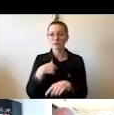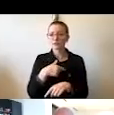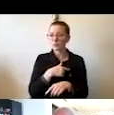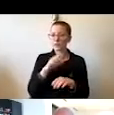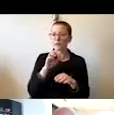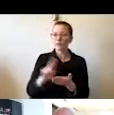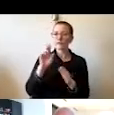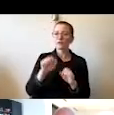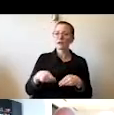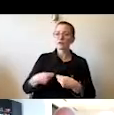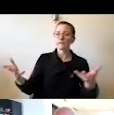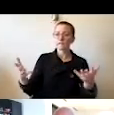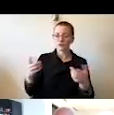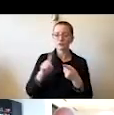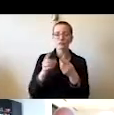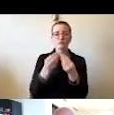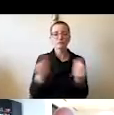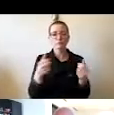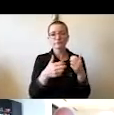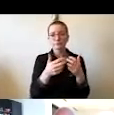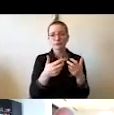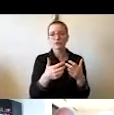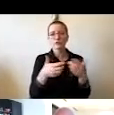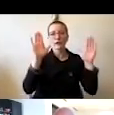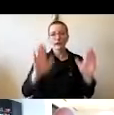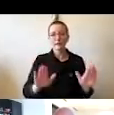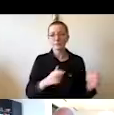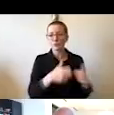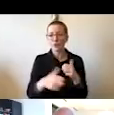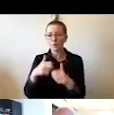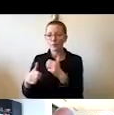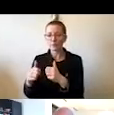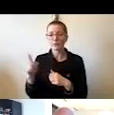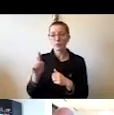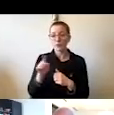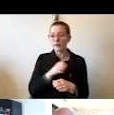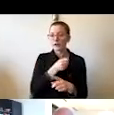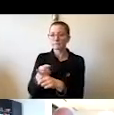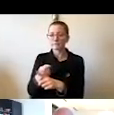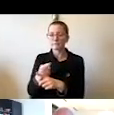of the great problems on which their well-being and destiny depends," unquote.